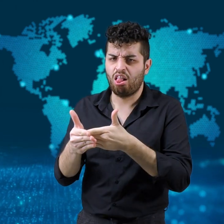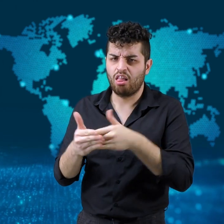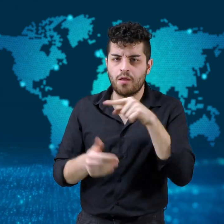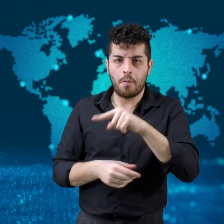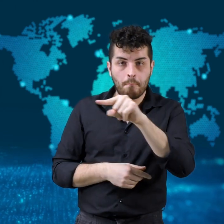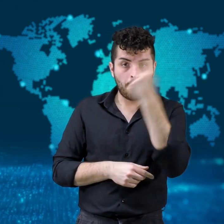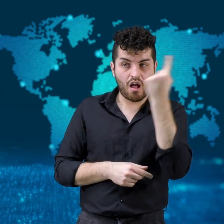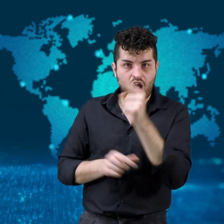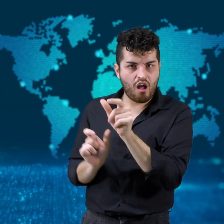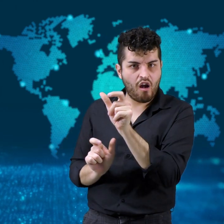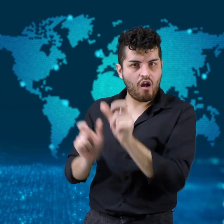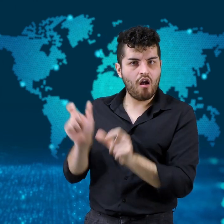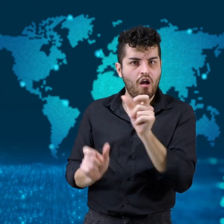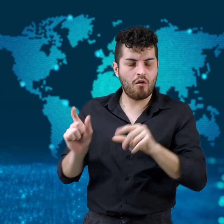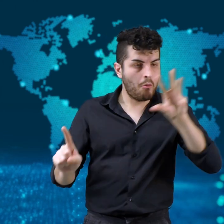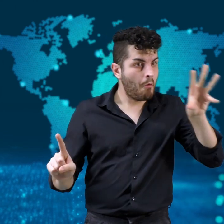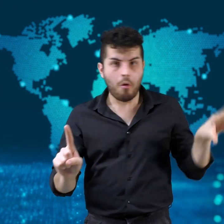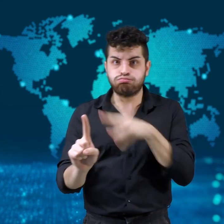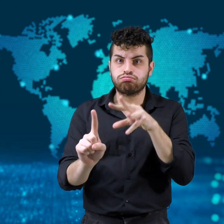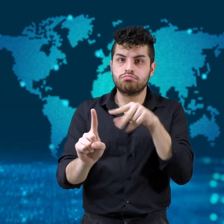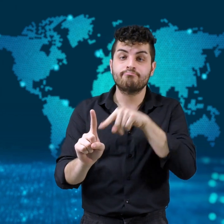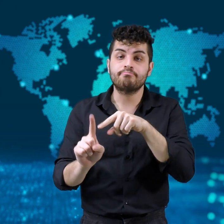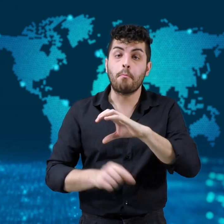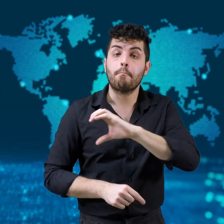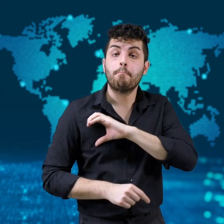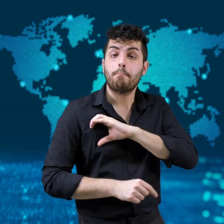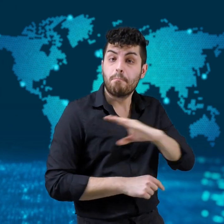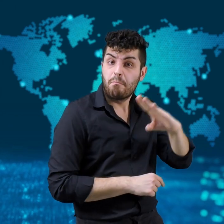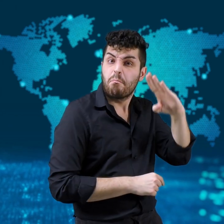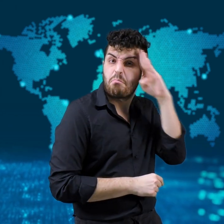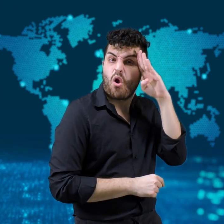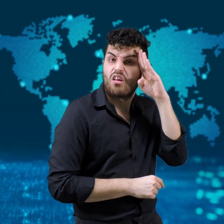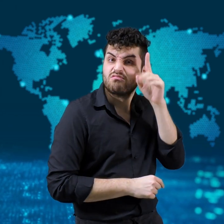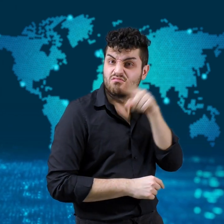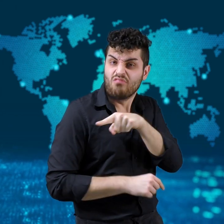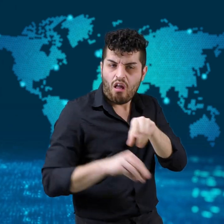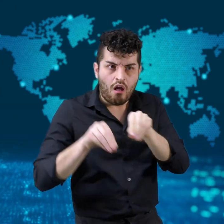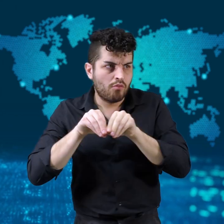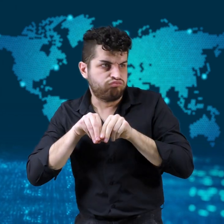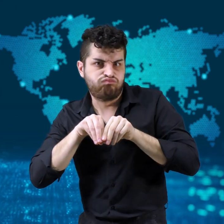racial injustice toward black people,